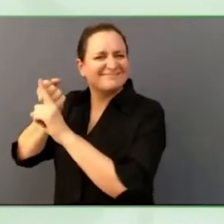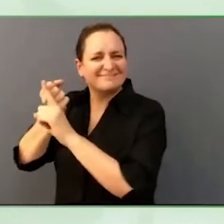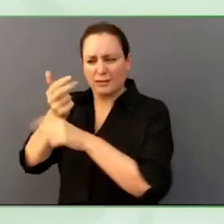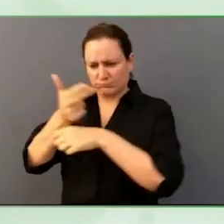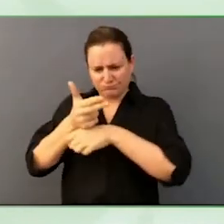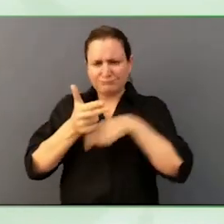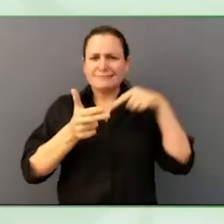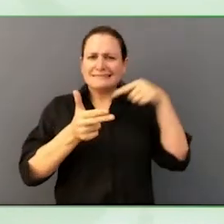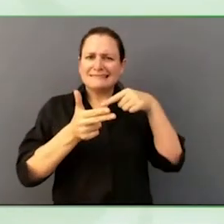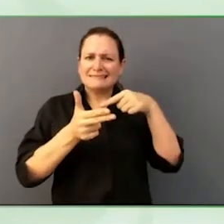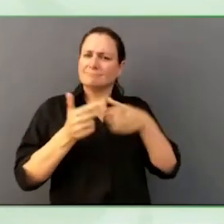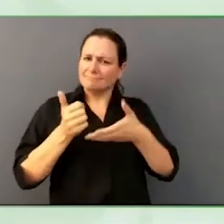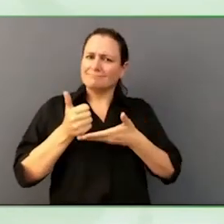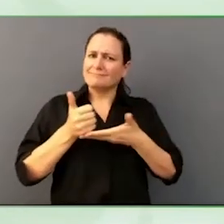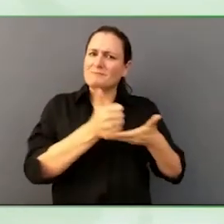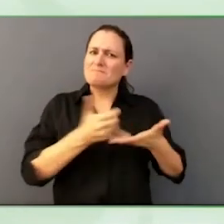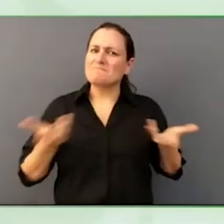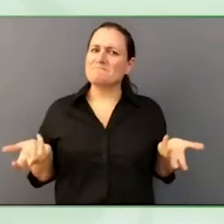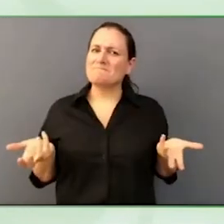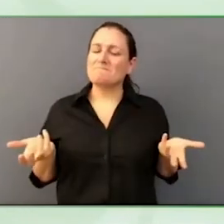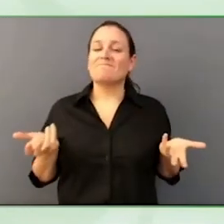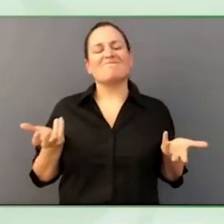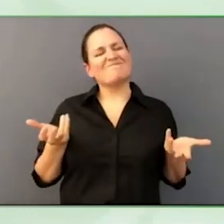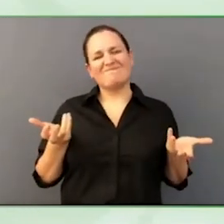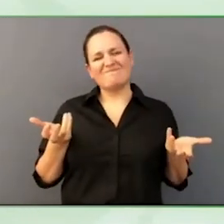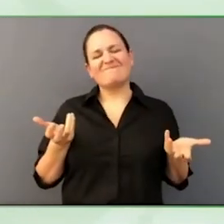identify when people with disabilities live, sometimes you